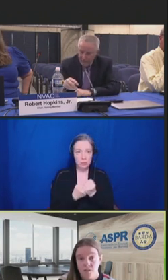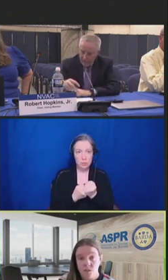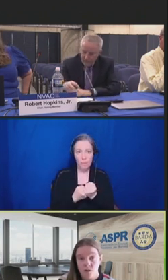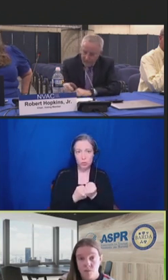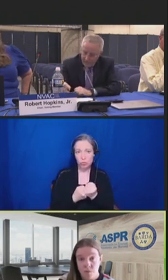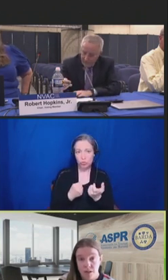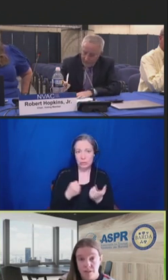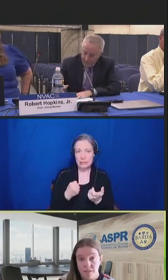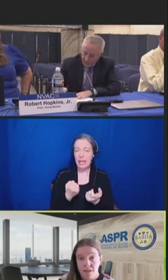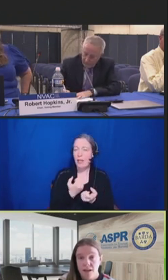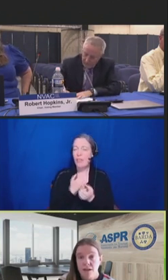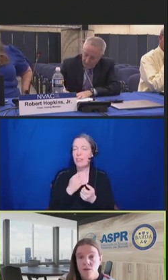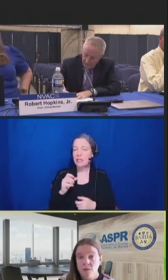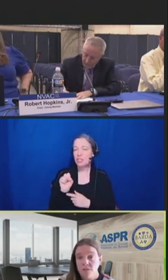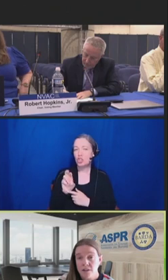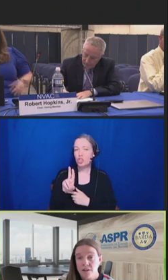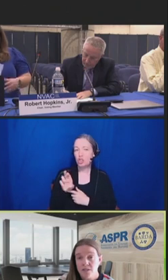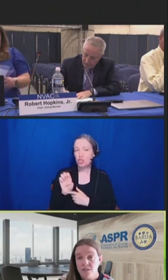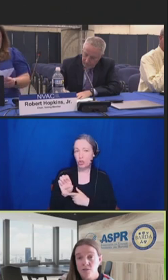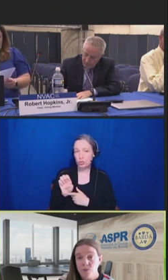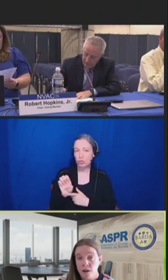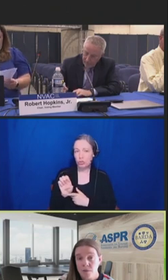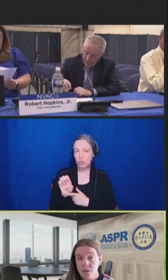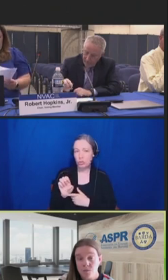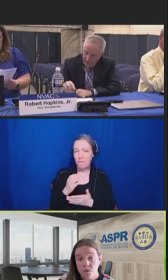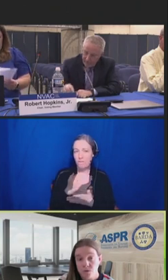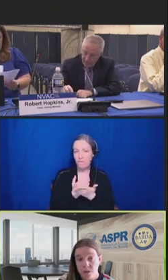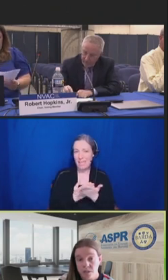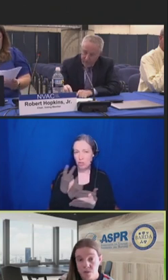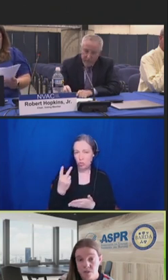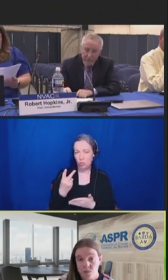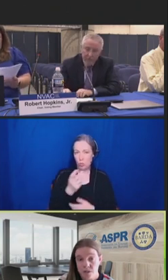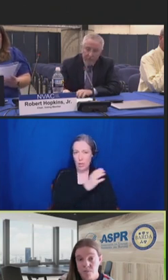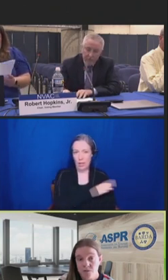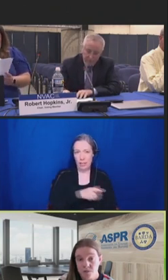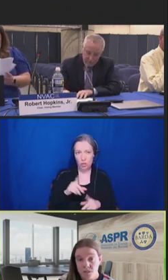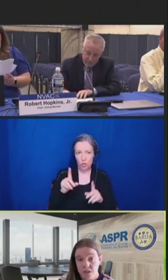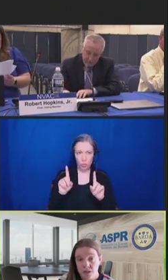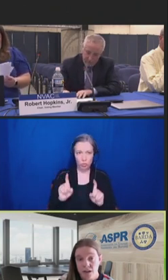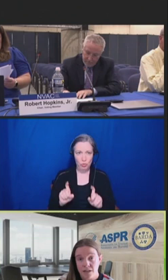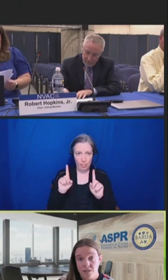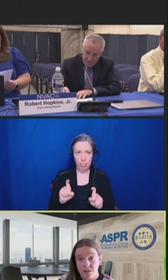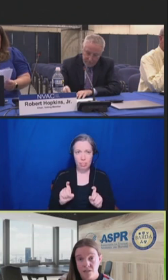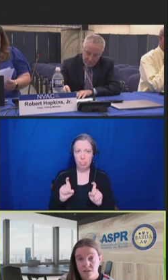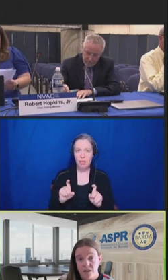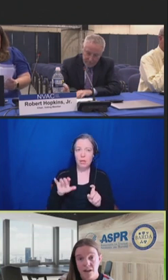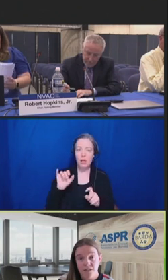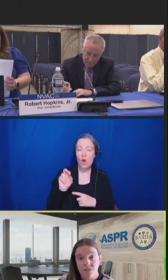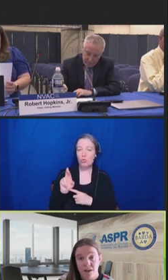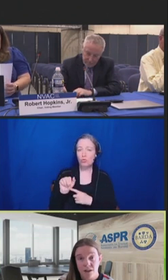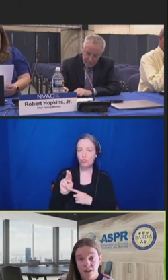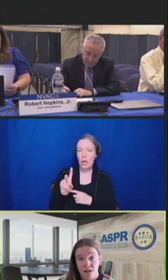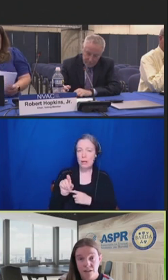observer-blind, and it will evaluate different priming and booster regimens with MF-59 adjuvanted